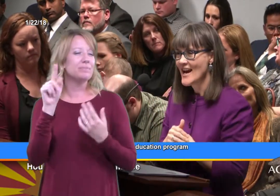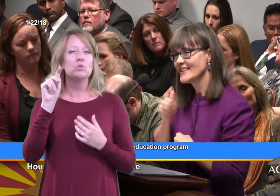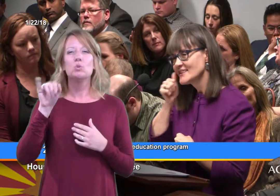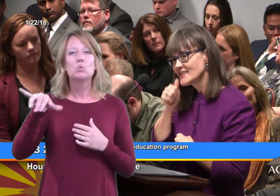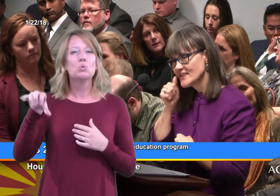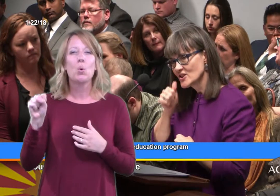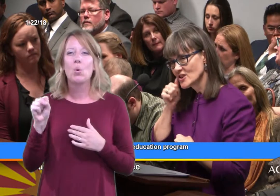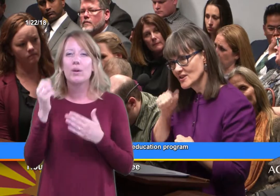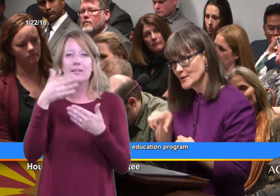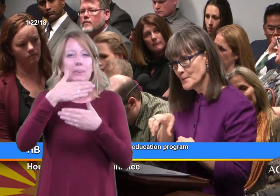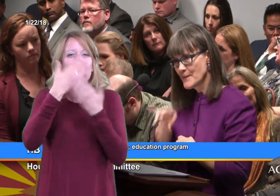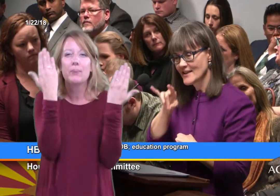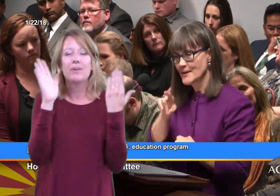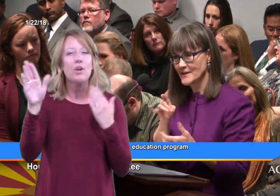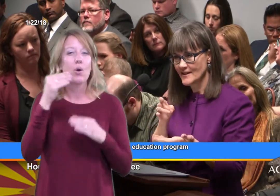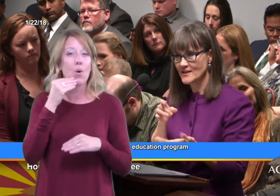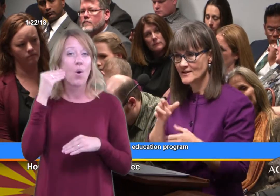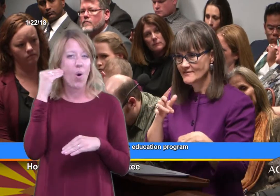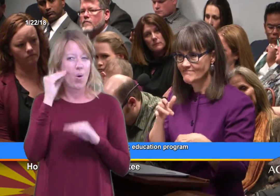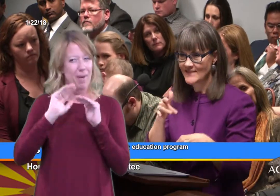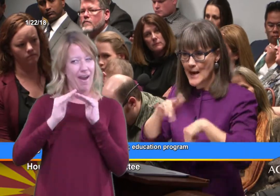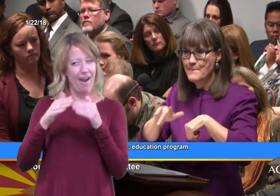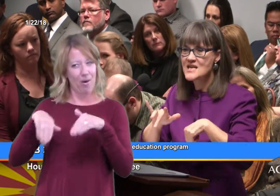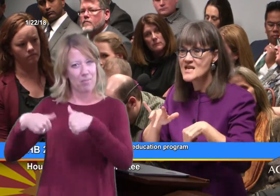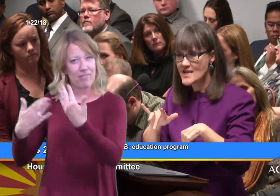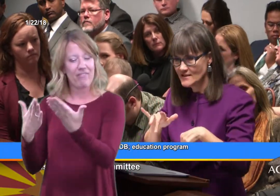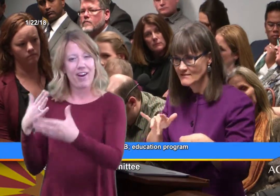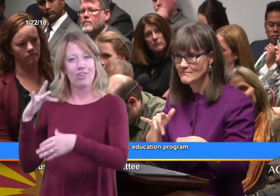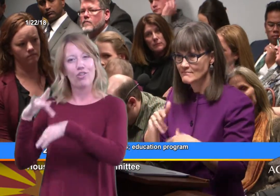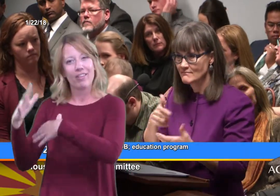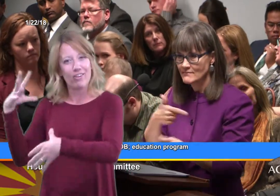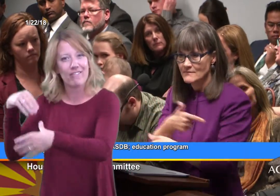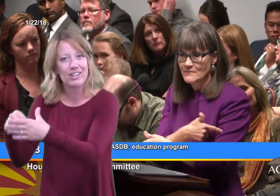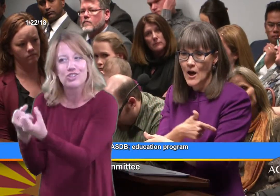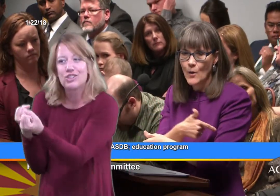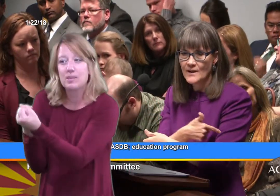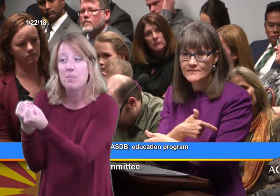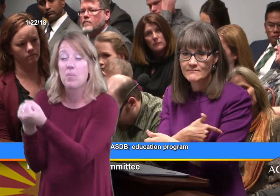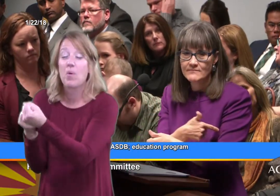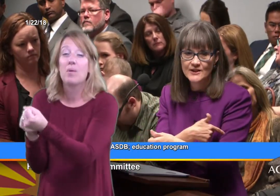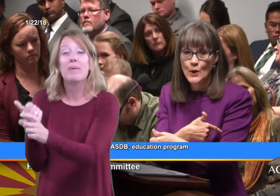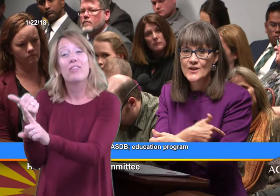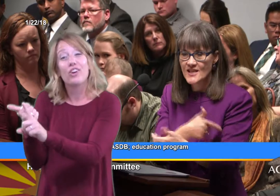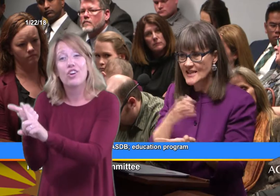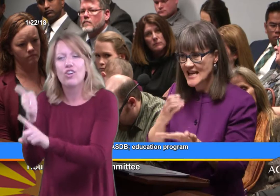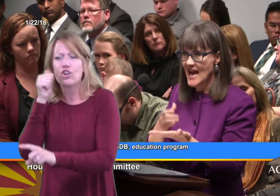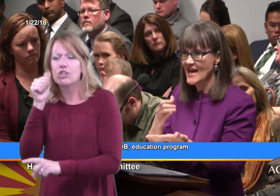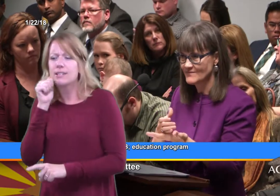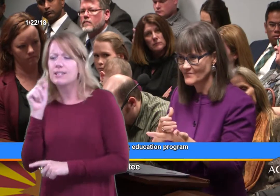And this little girl picked up a little empty Coke, soda can,